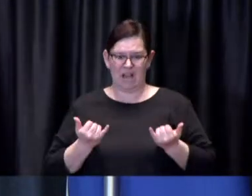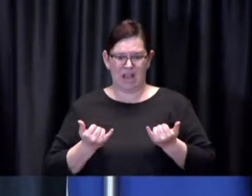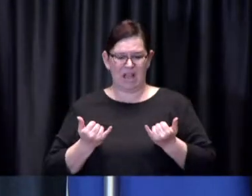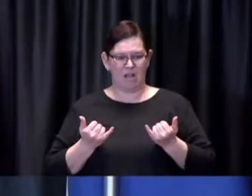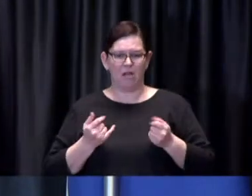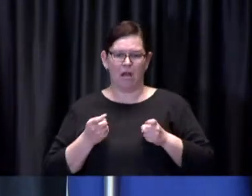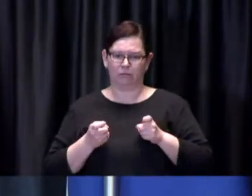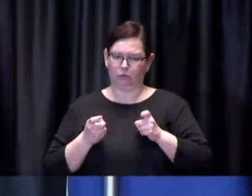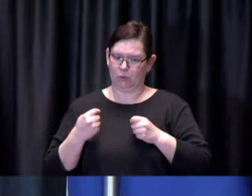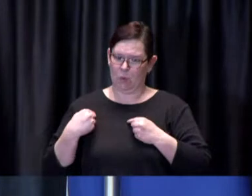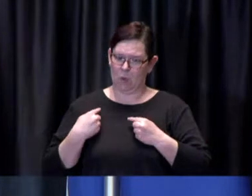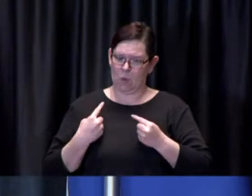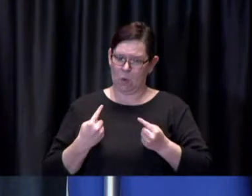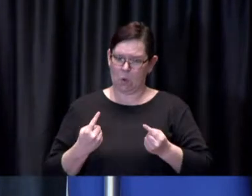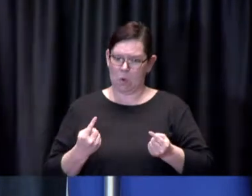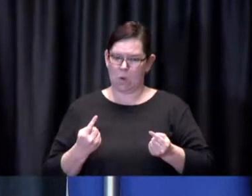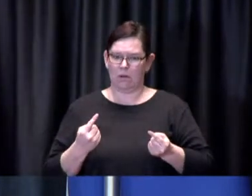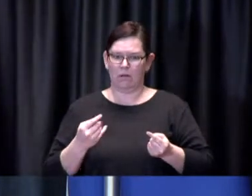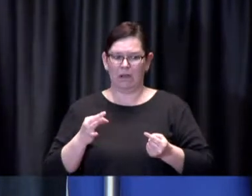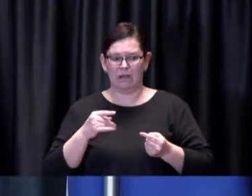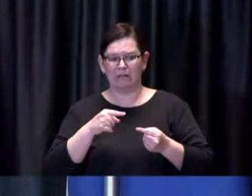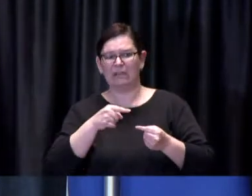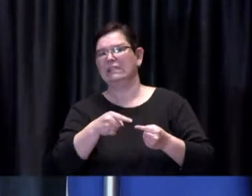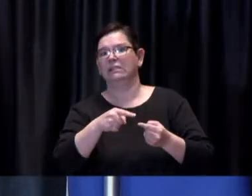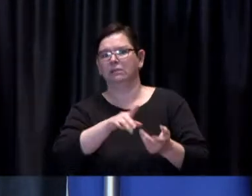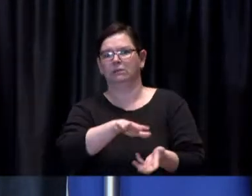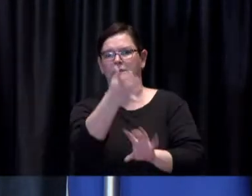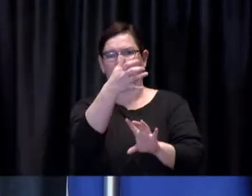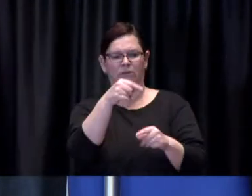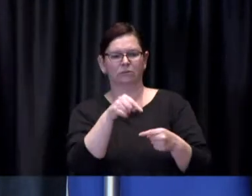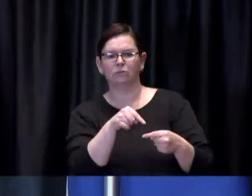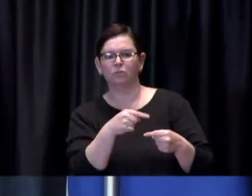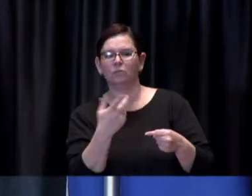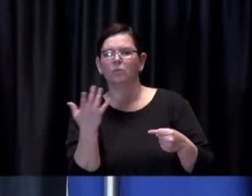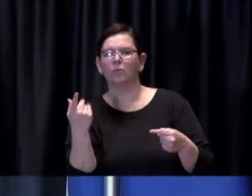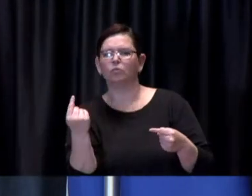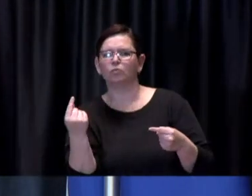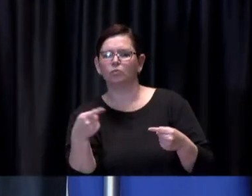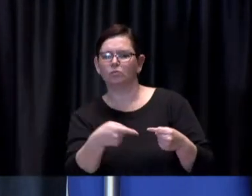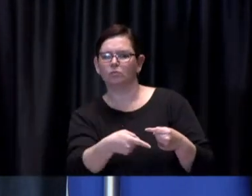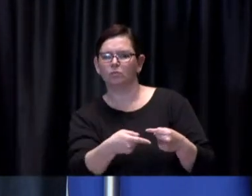loosened up outside it doesn't matter what I do inside uh with my my family members?